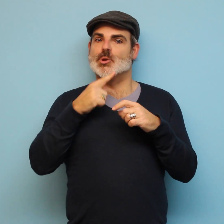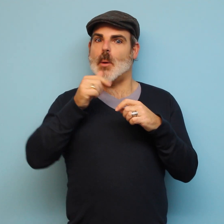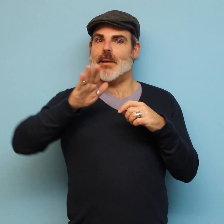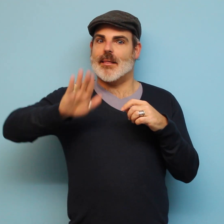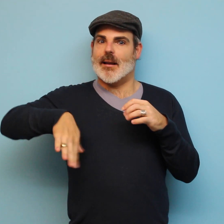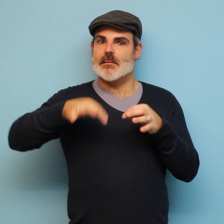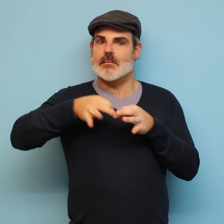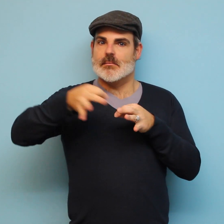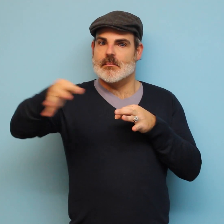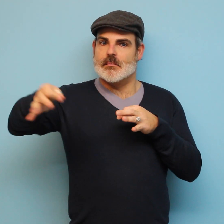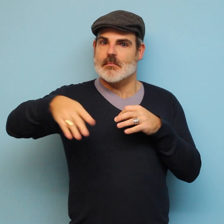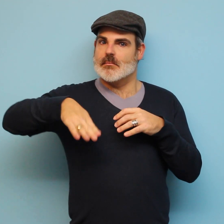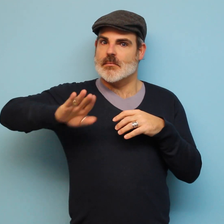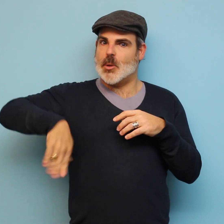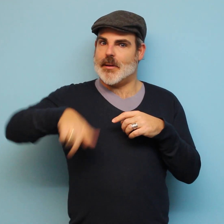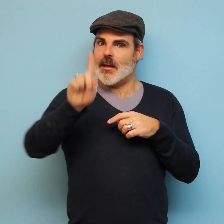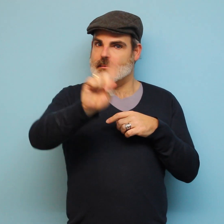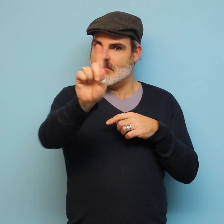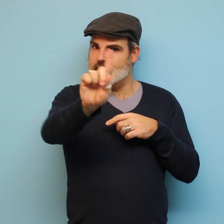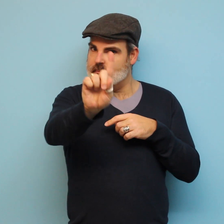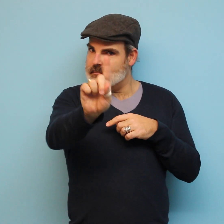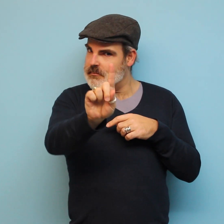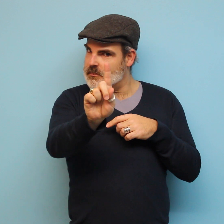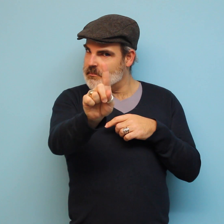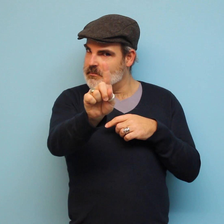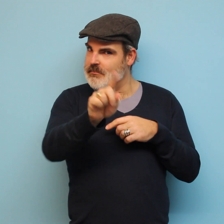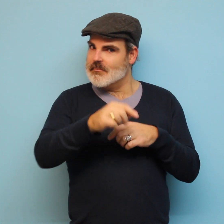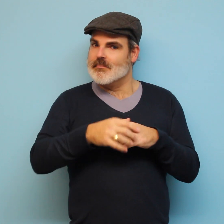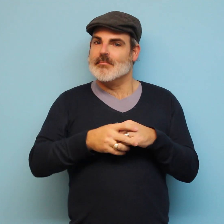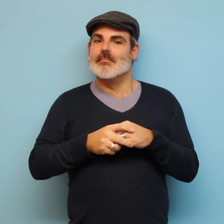Don't wait too long to send it!